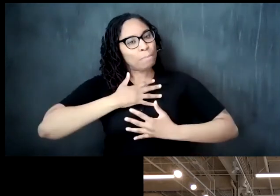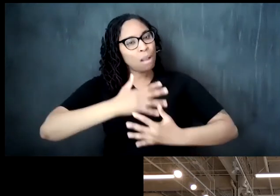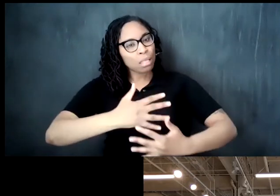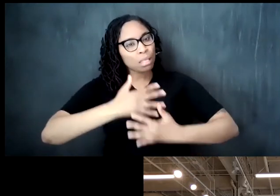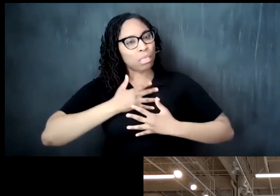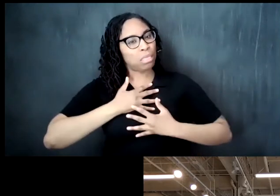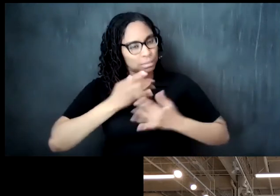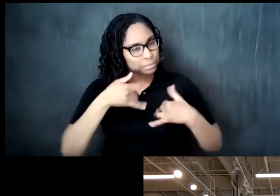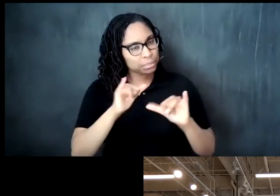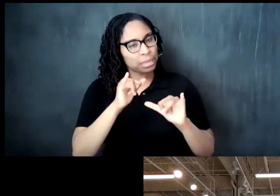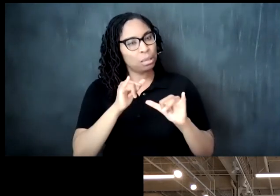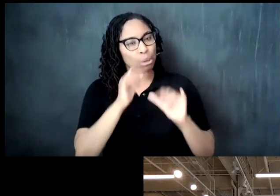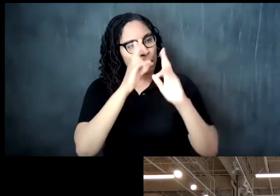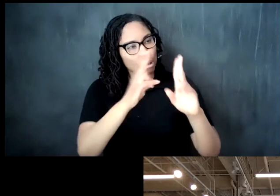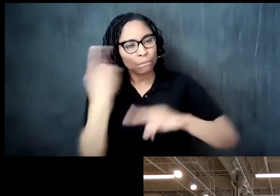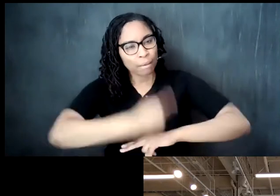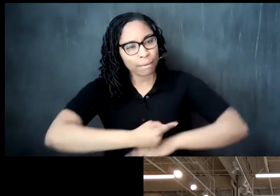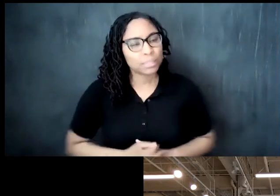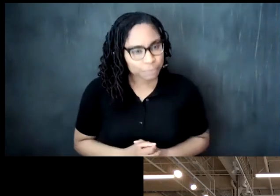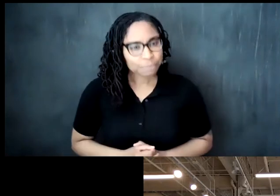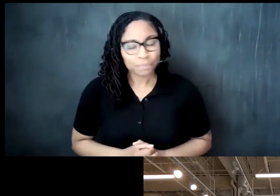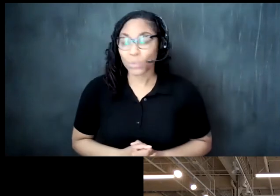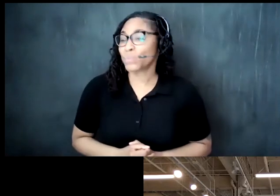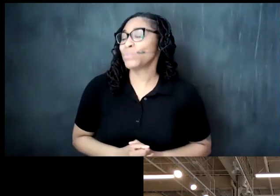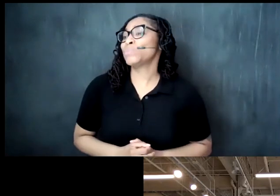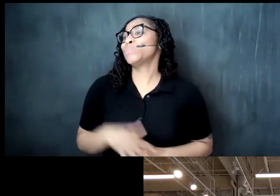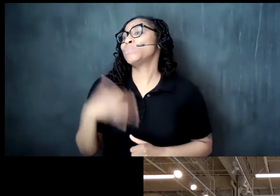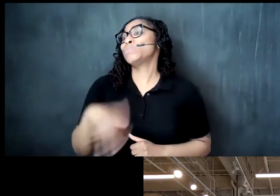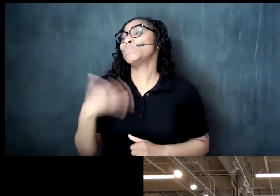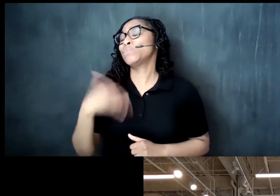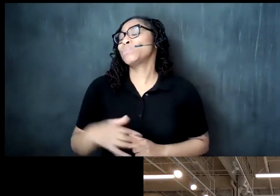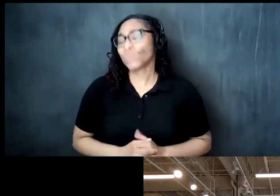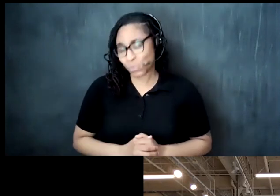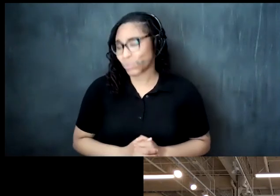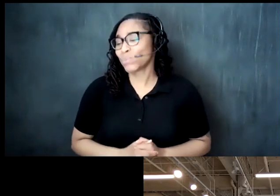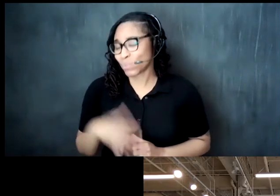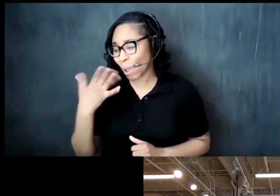wow it's wonderful now we can definitely tell from the rich history of